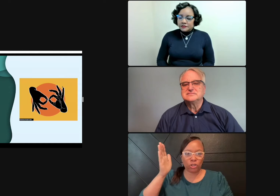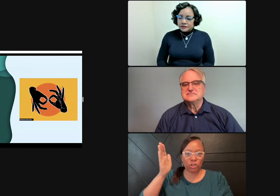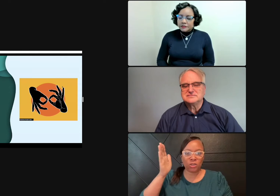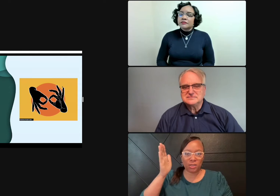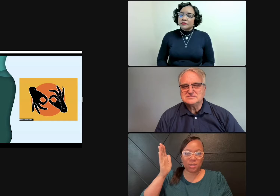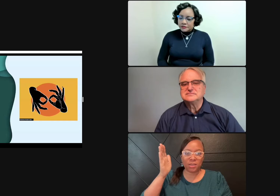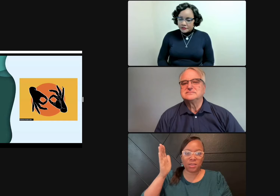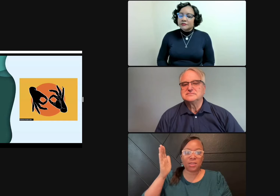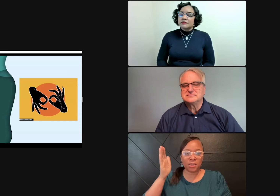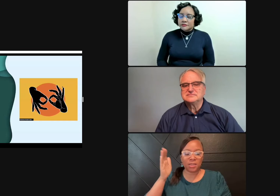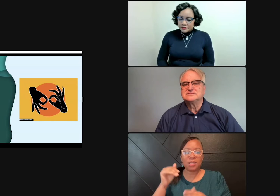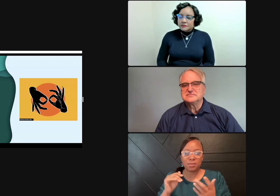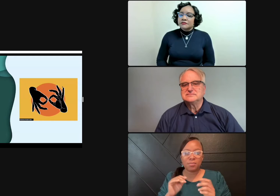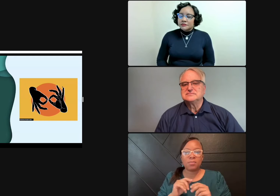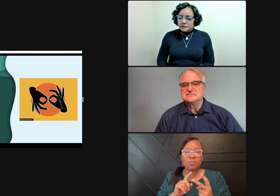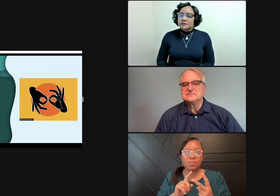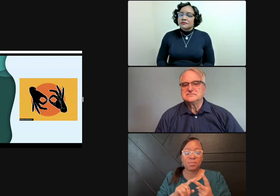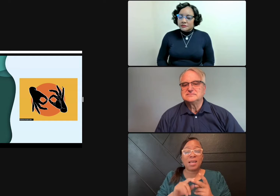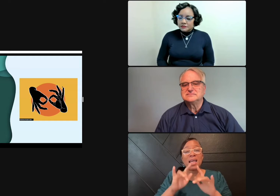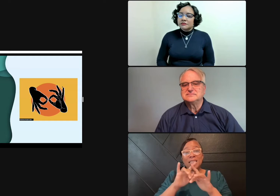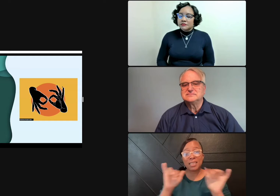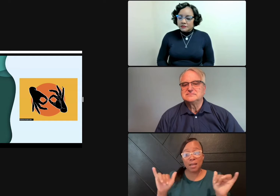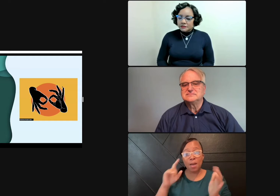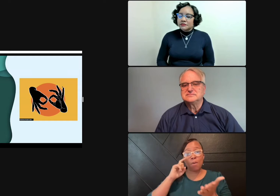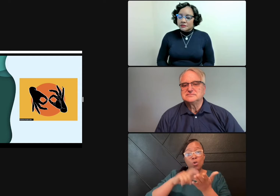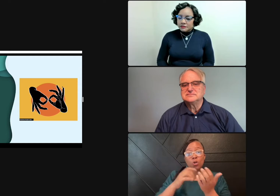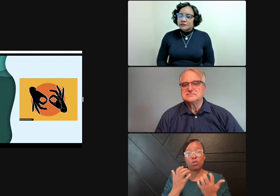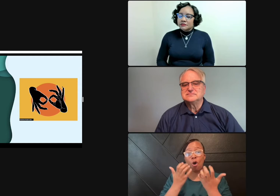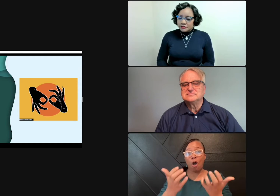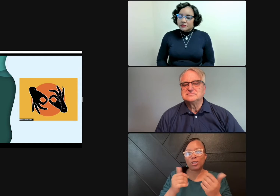the interpreter at the same time as the presentation.